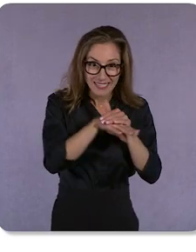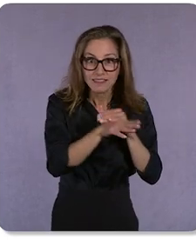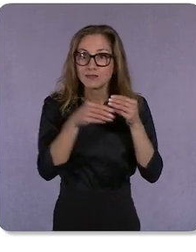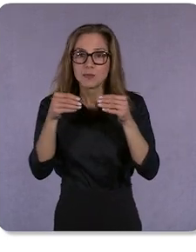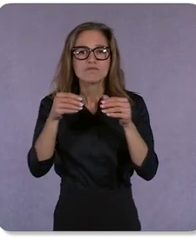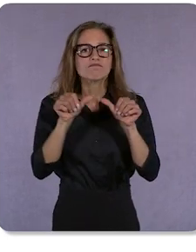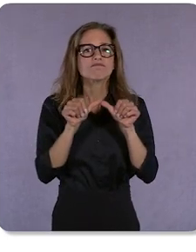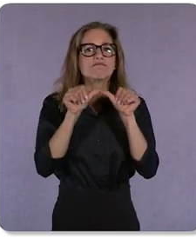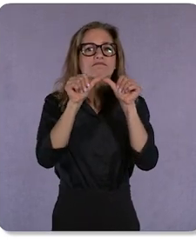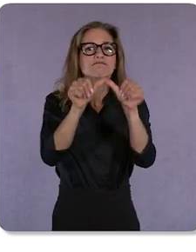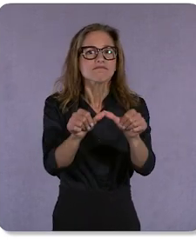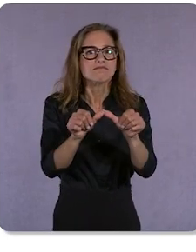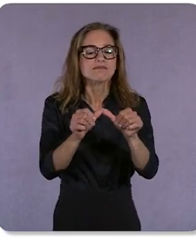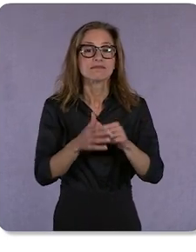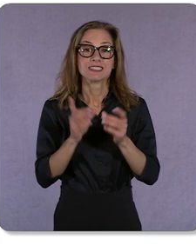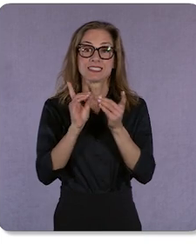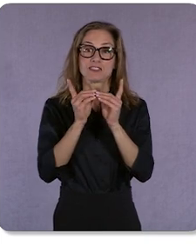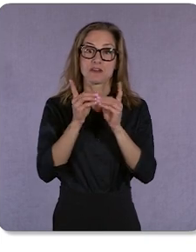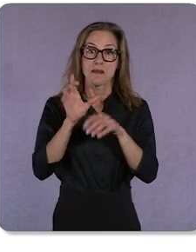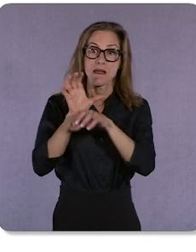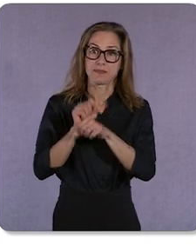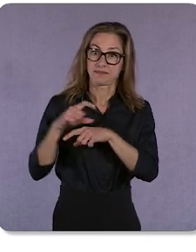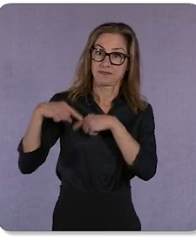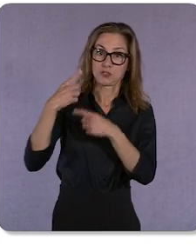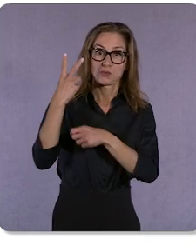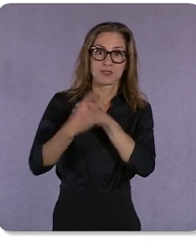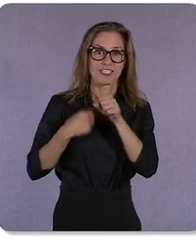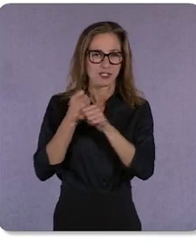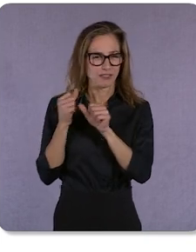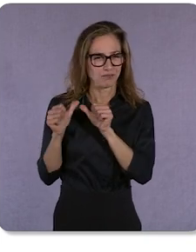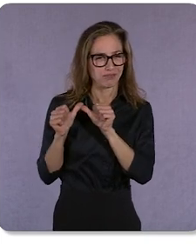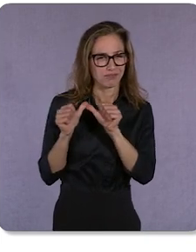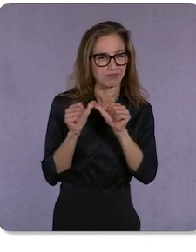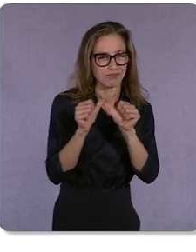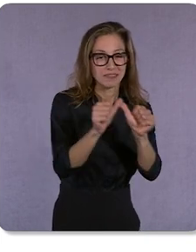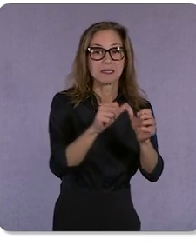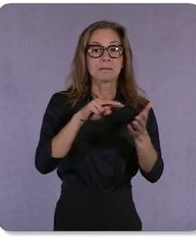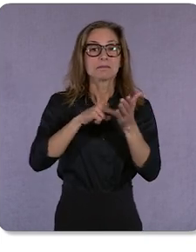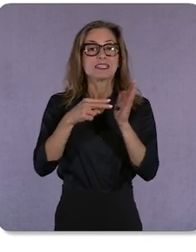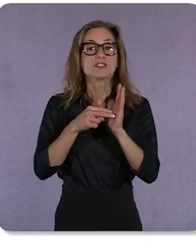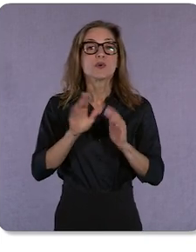the past two years are continuing. This means your digital presence